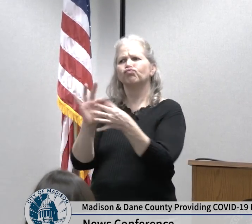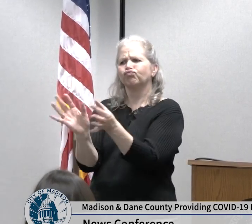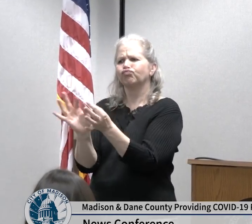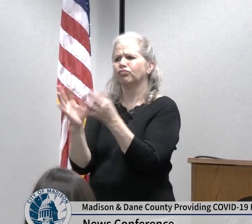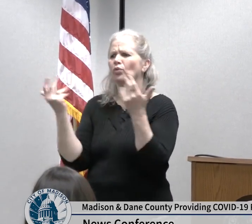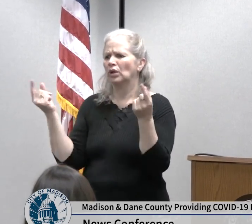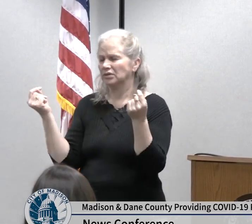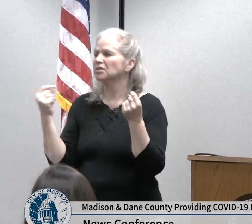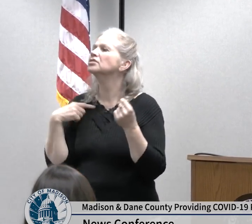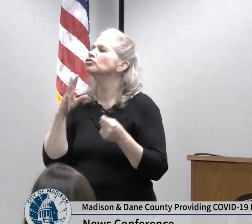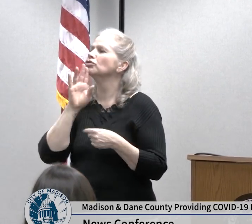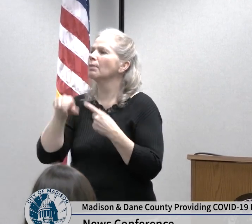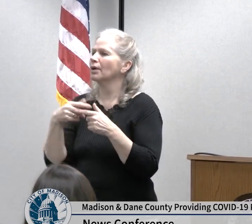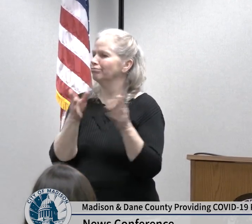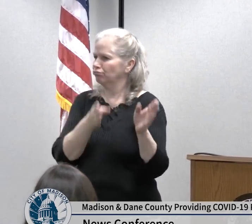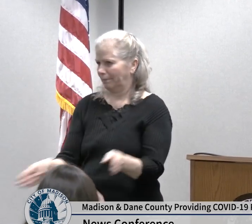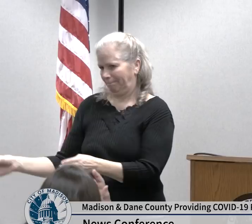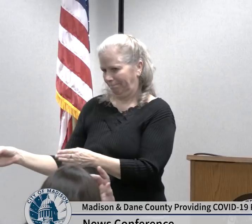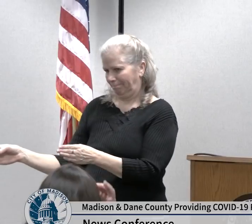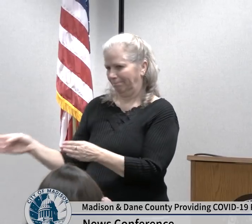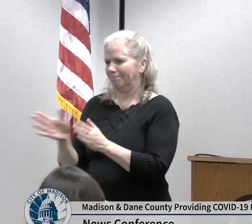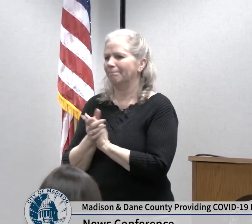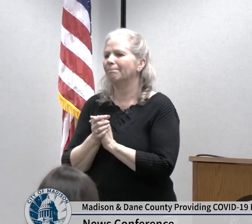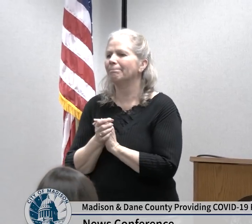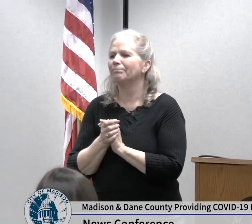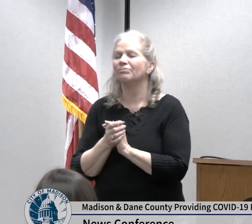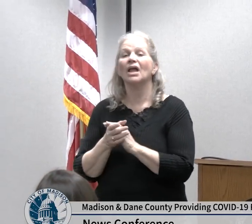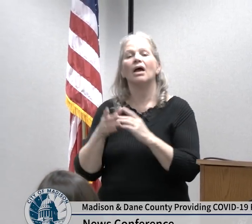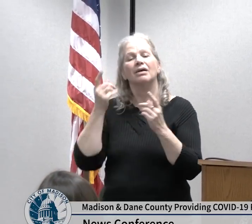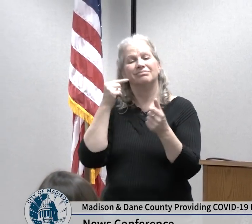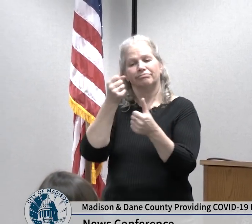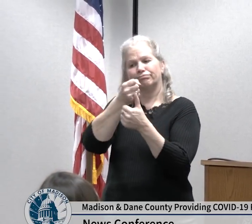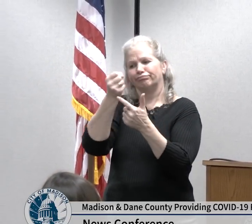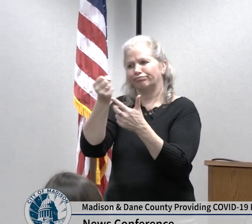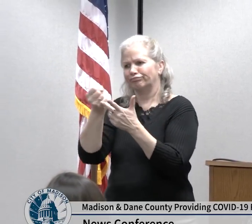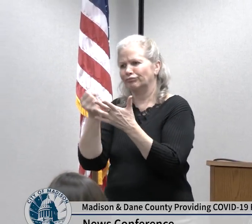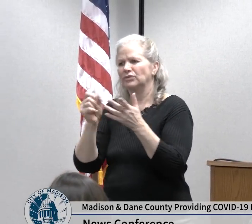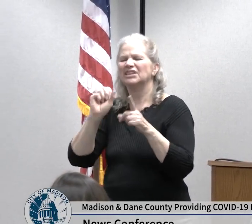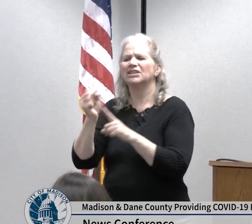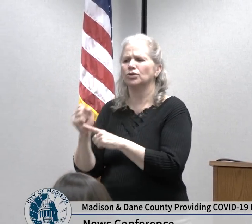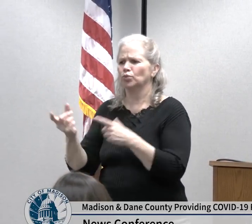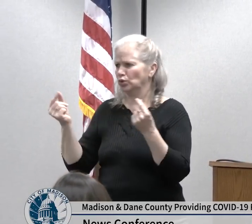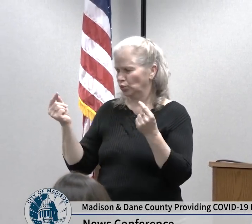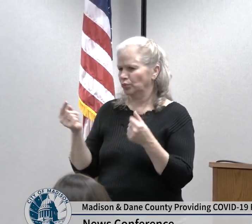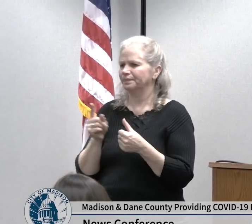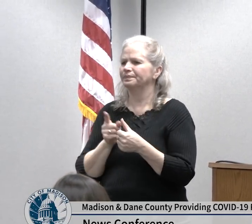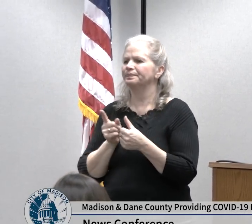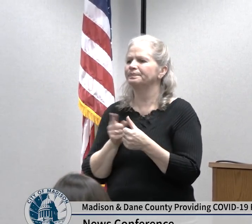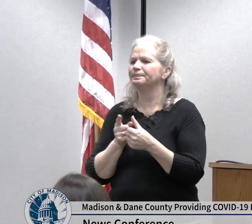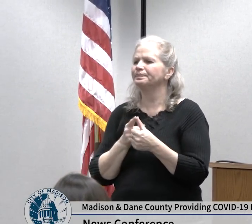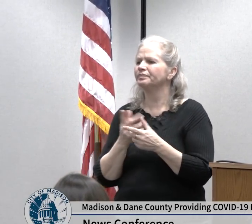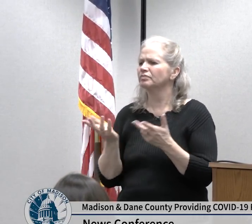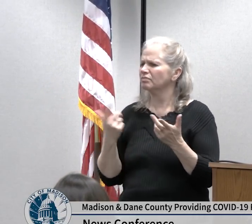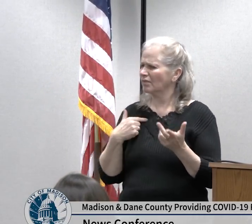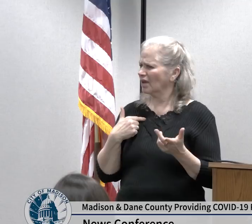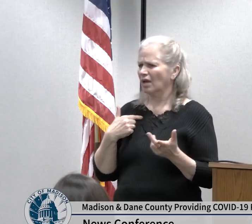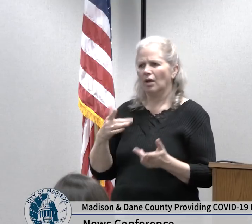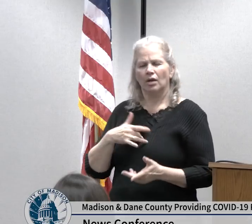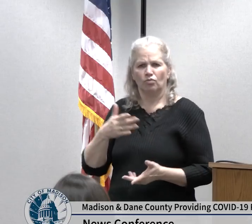for every possible scenario to be able to deliver the kind of care that health systems and this city pride themselves on delivering so the three sort of